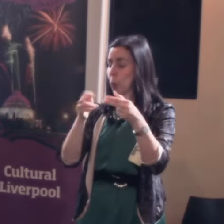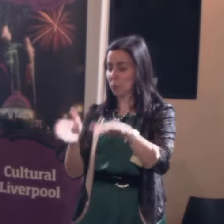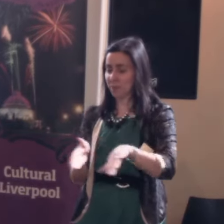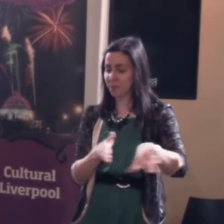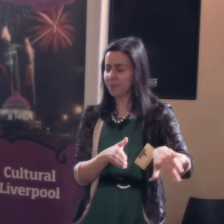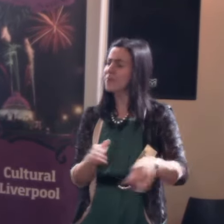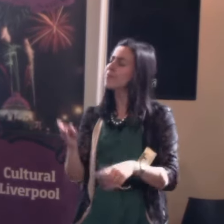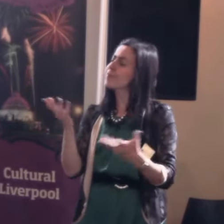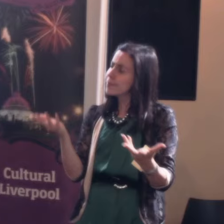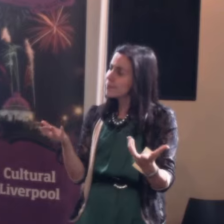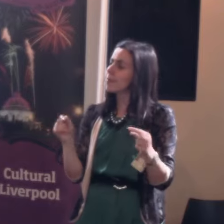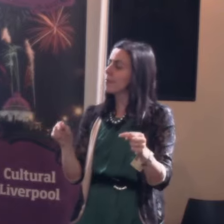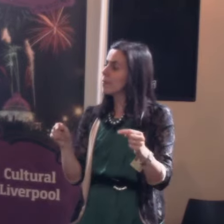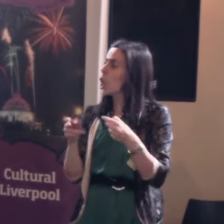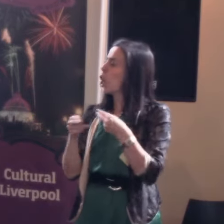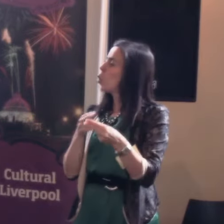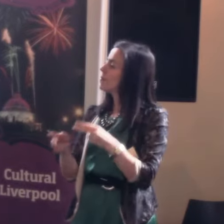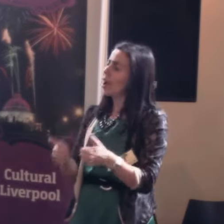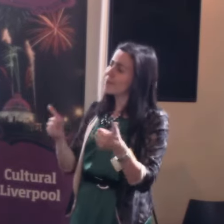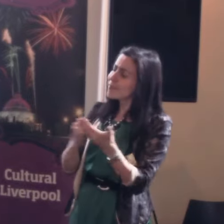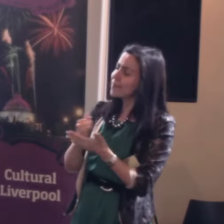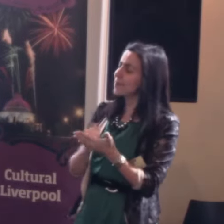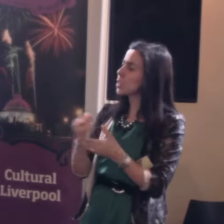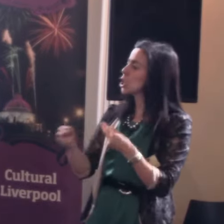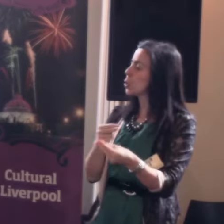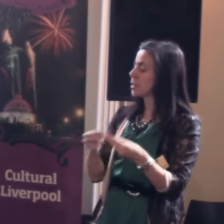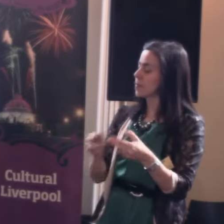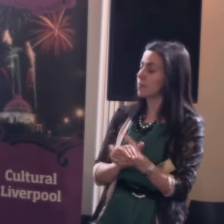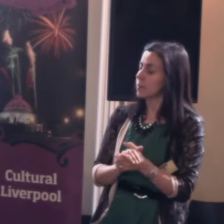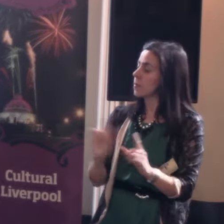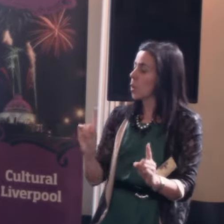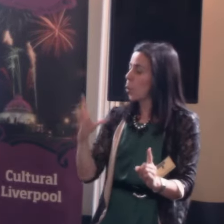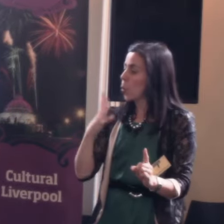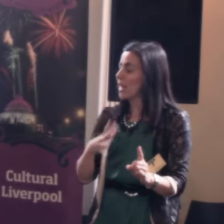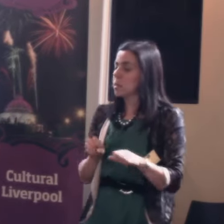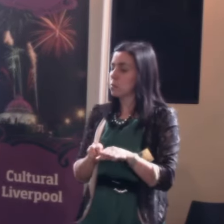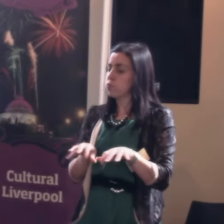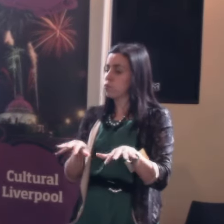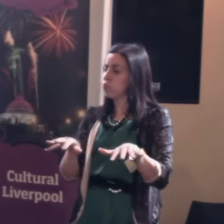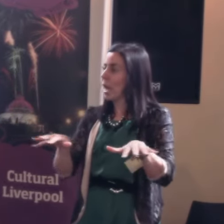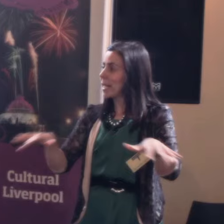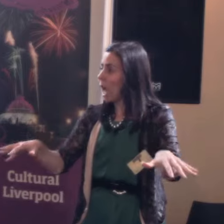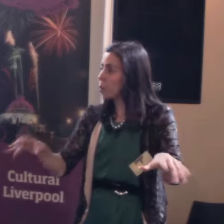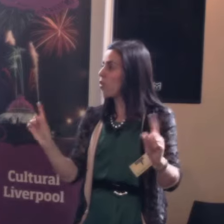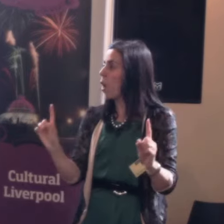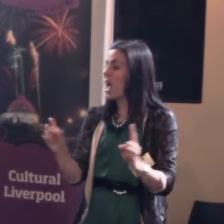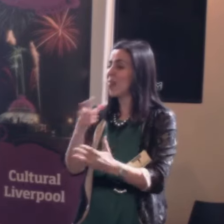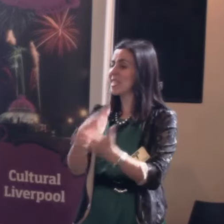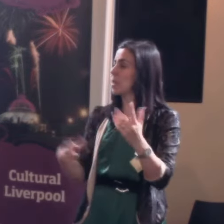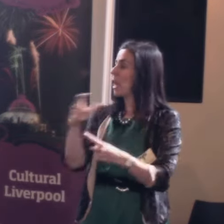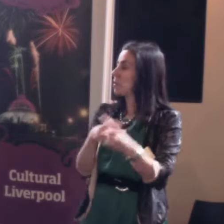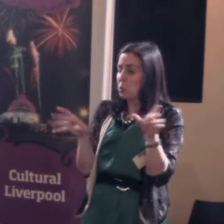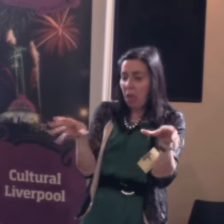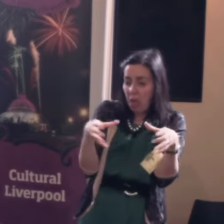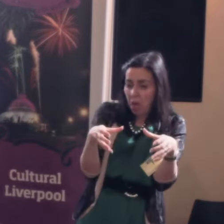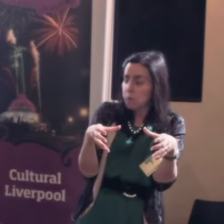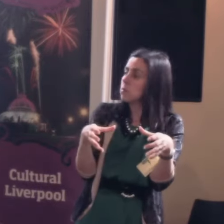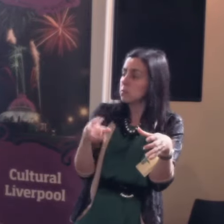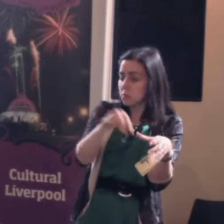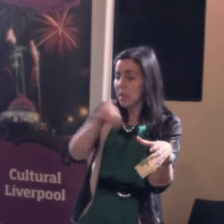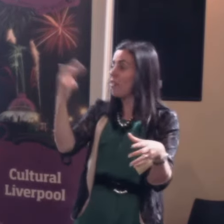There's still some news which is not too good, is we need to break out of the disability community and the arts community